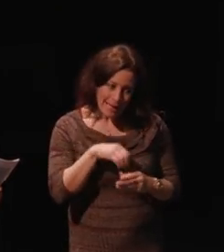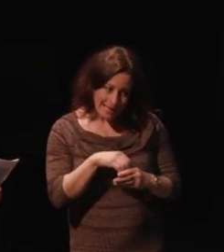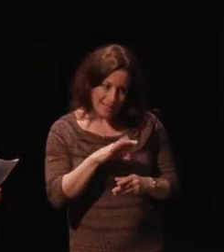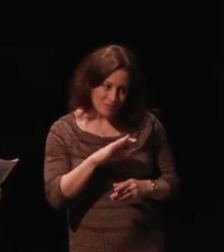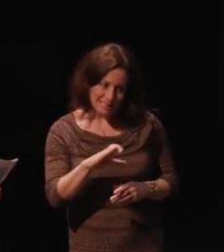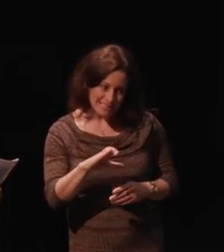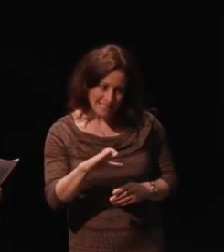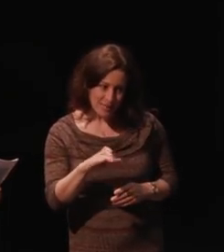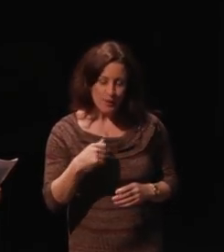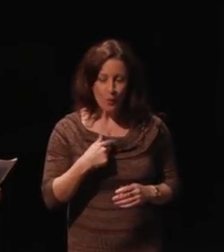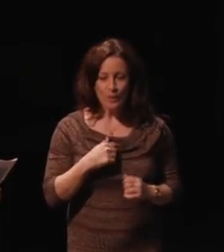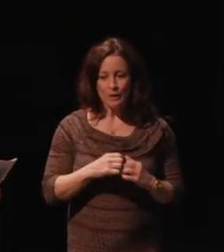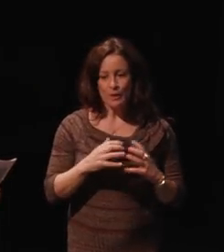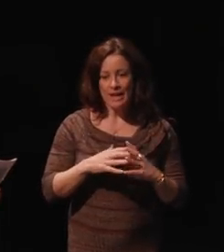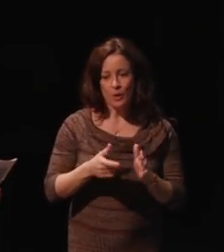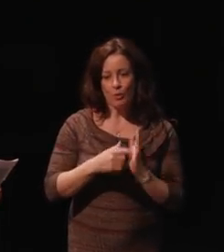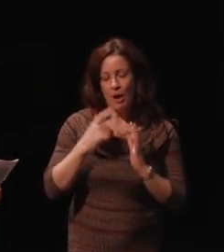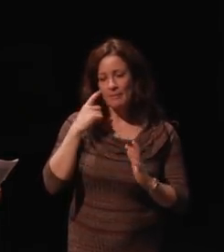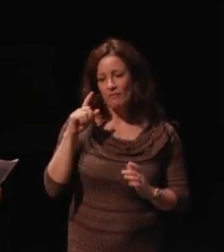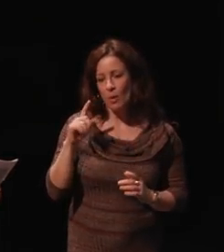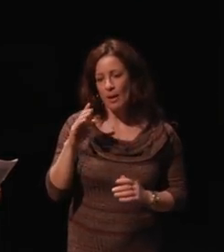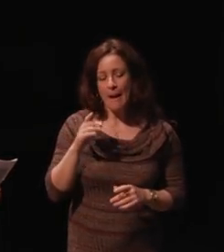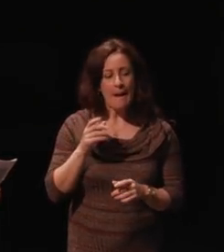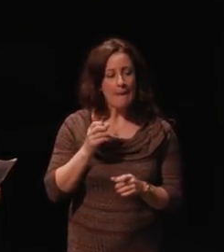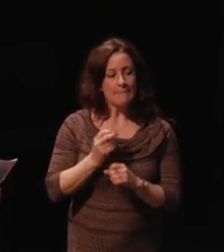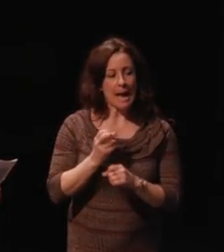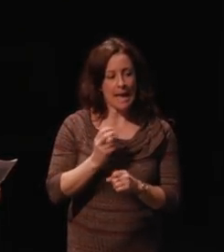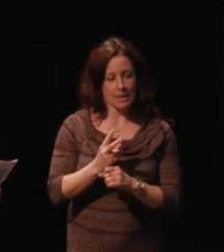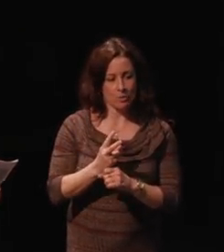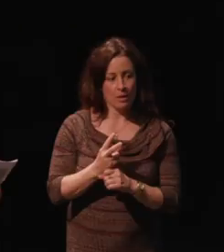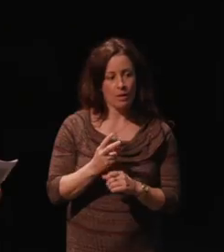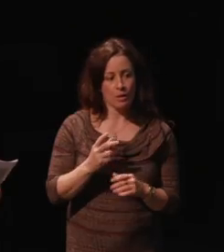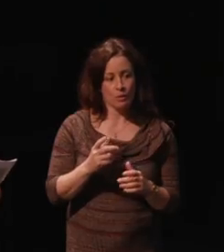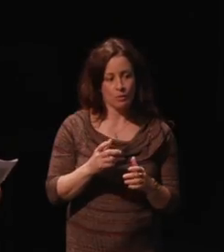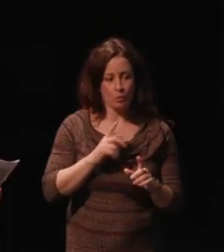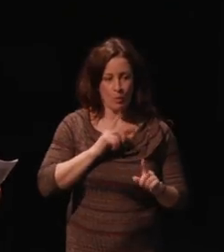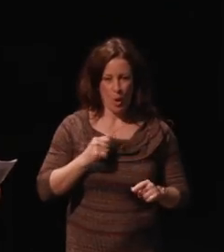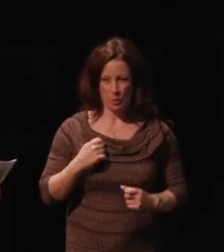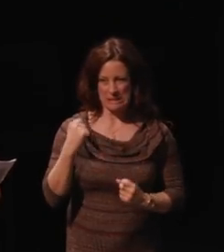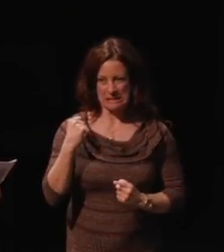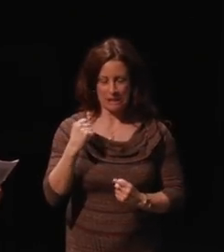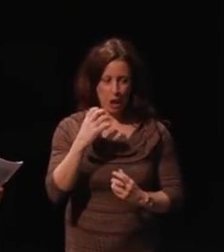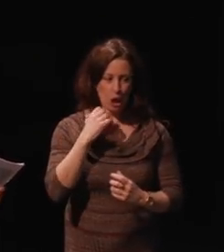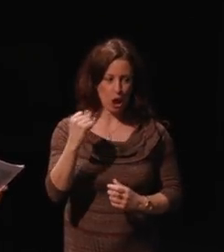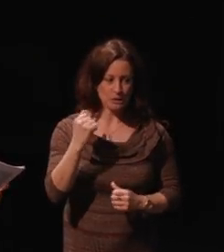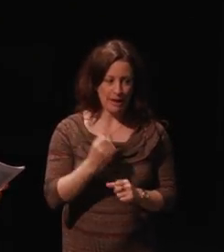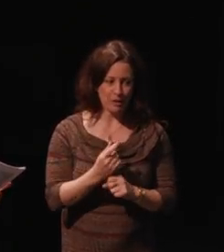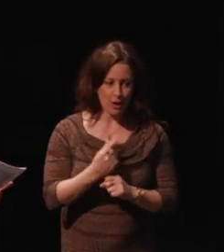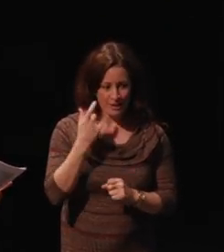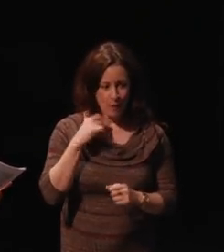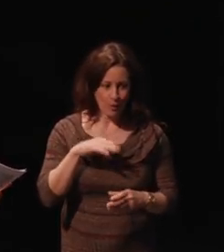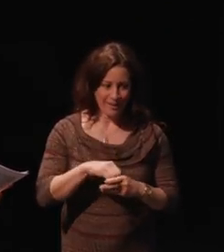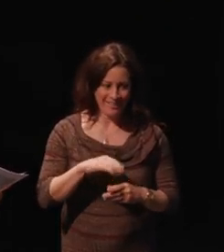So, we created a requirement for biannual report which we curse every year now that we're in the FCC but we do put